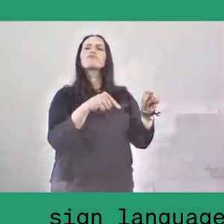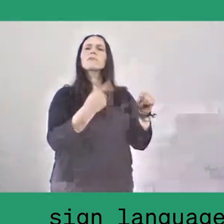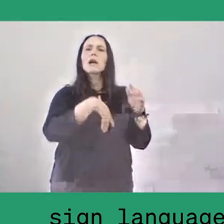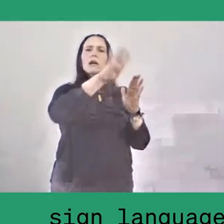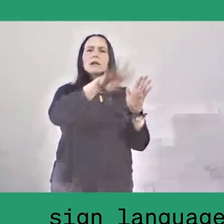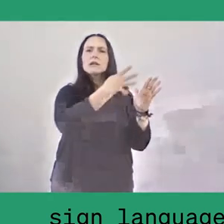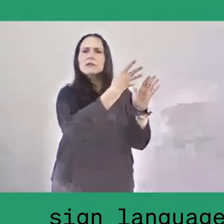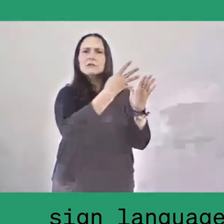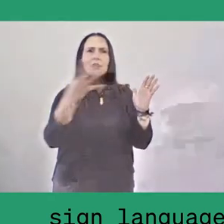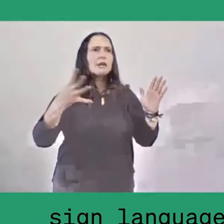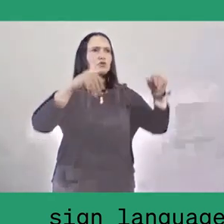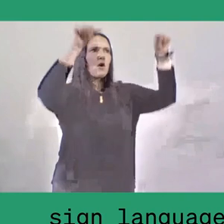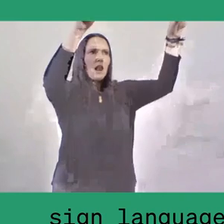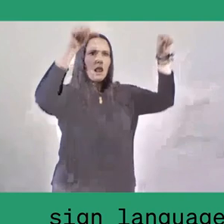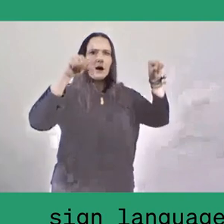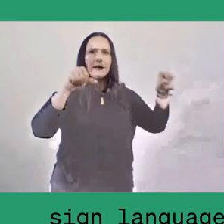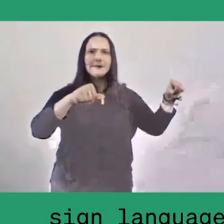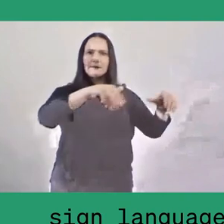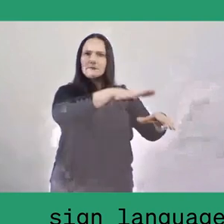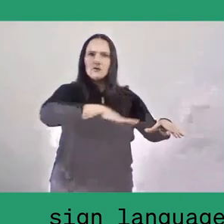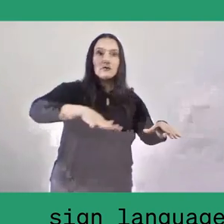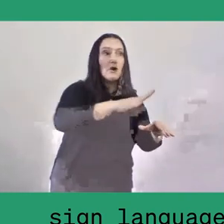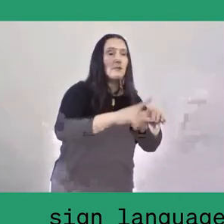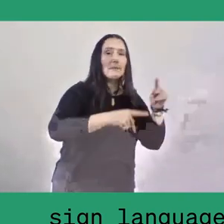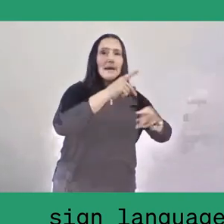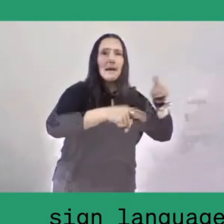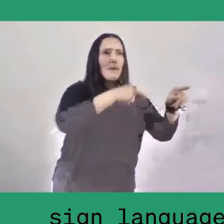to remind people who should be in charge of what and when.